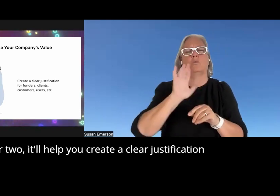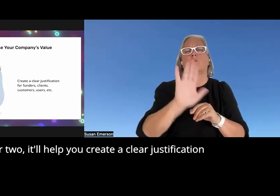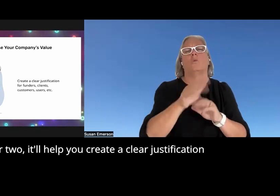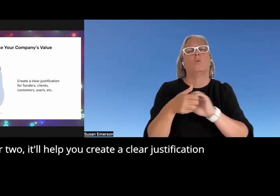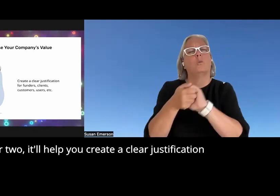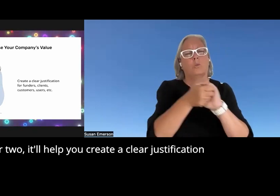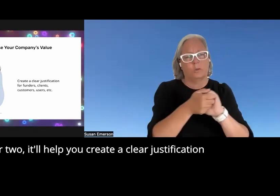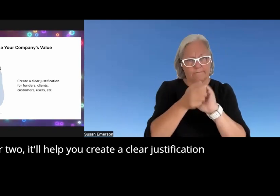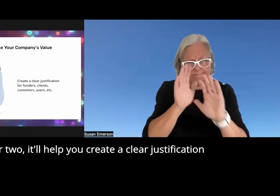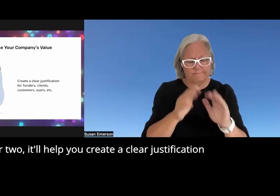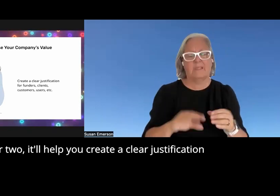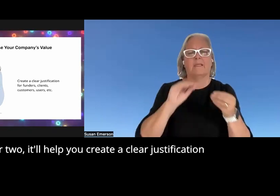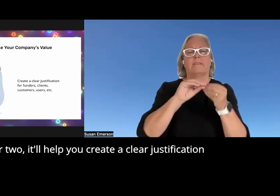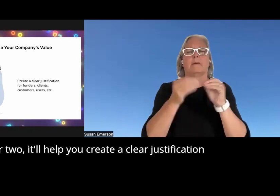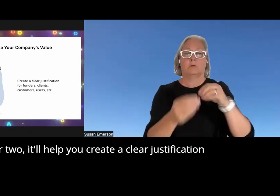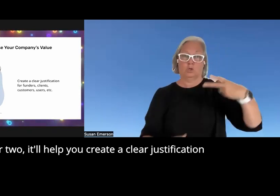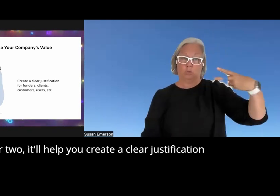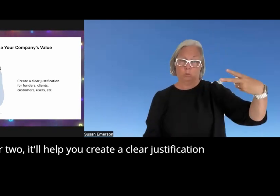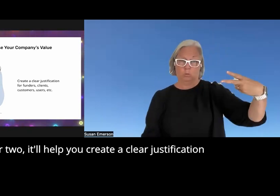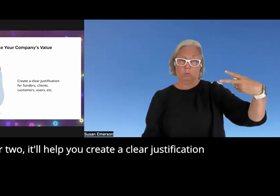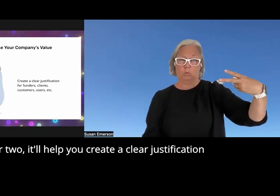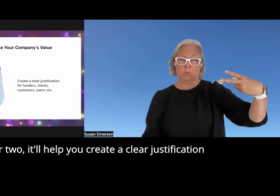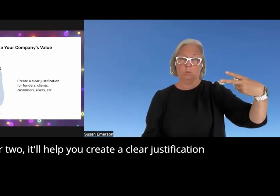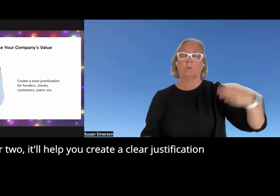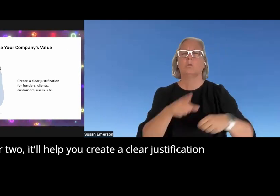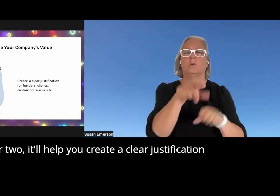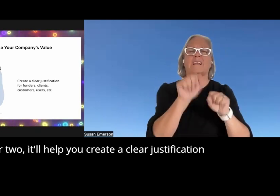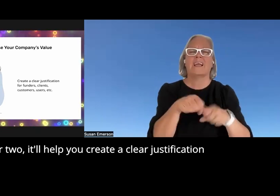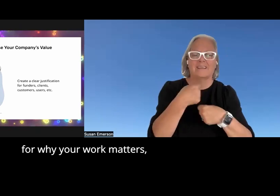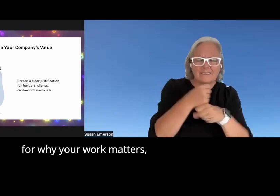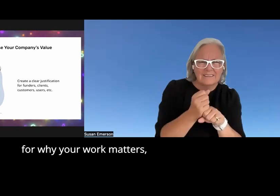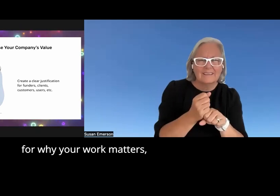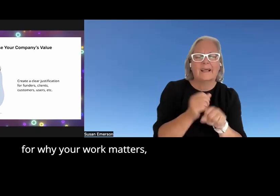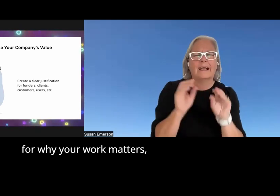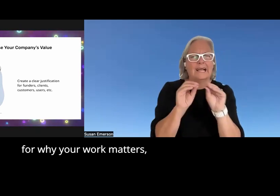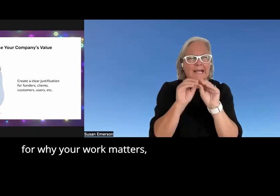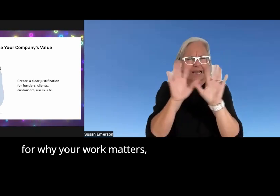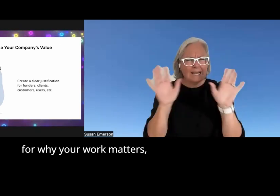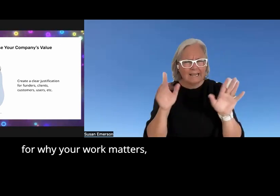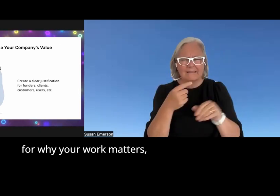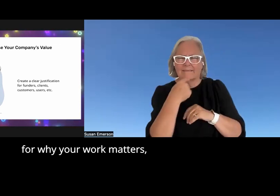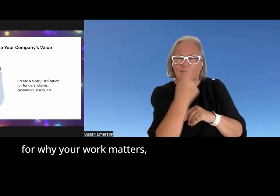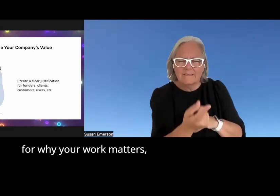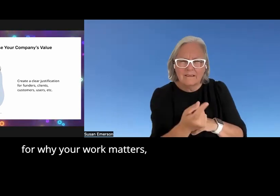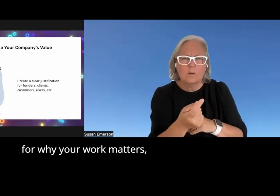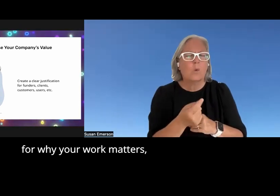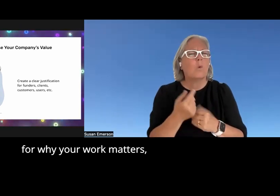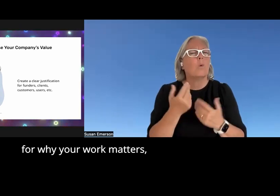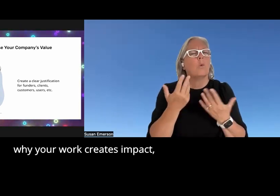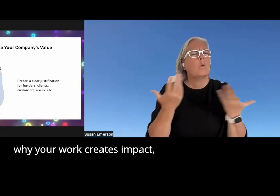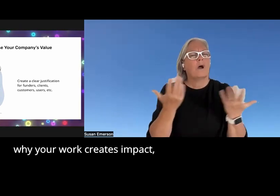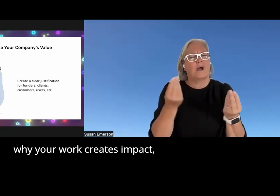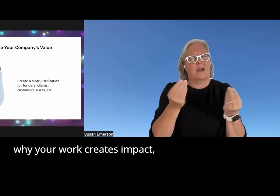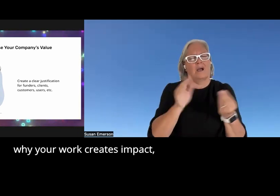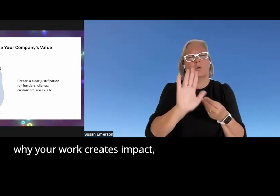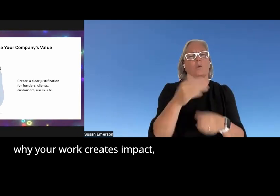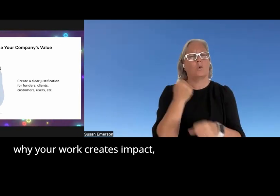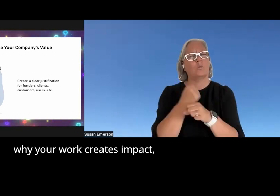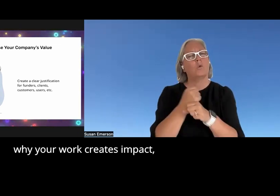two it'll help you create a clear justification for why your work matters why your work creates